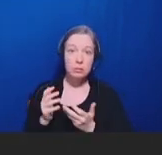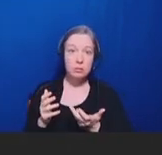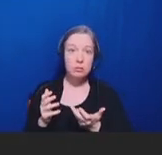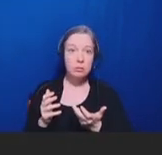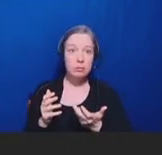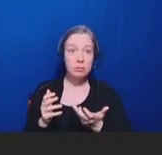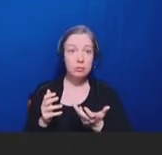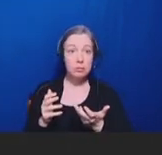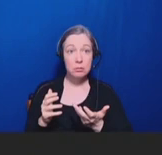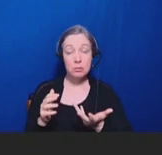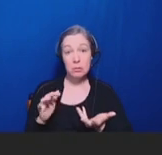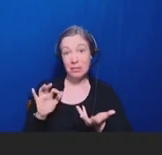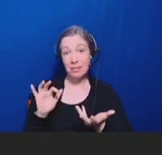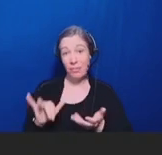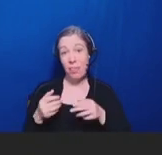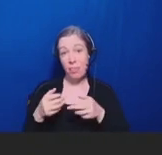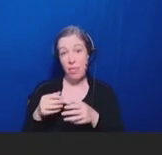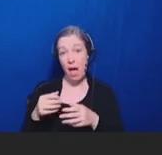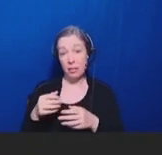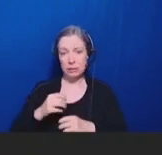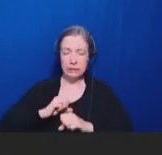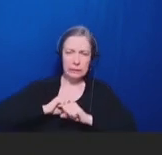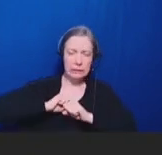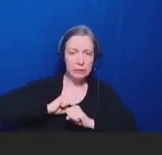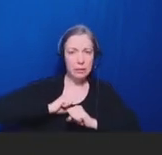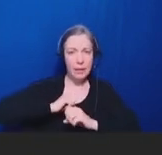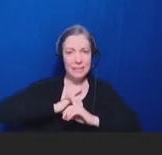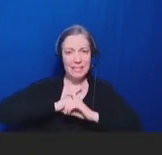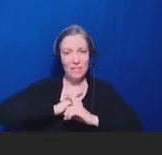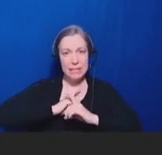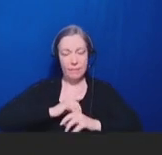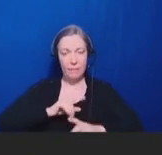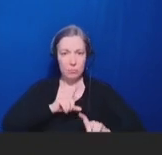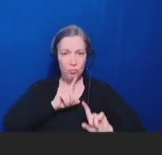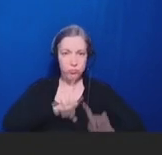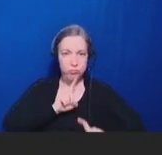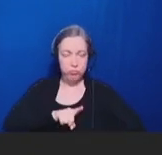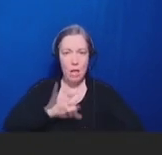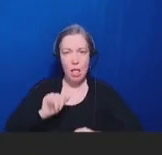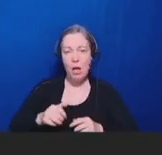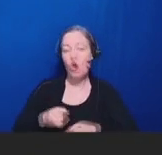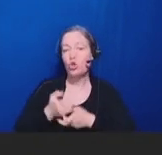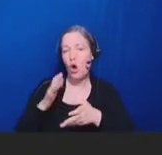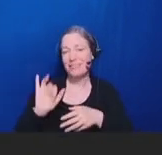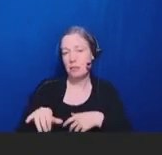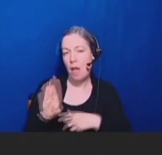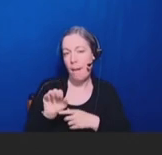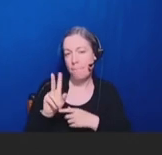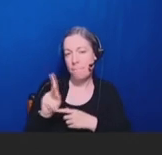produce the backfire effects.